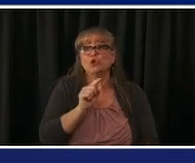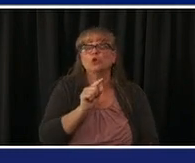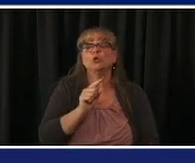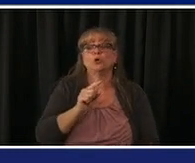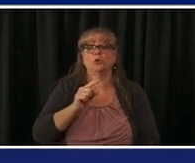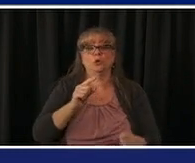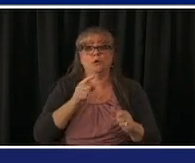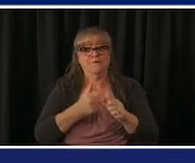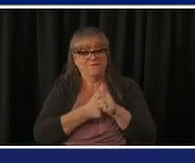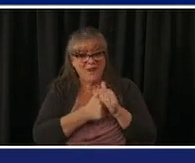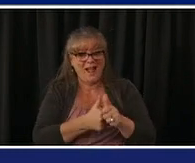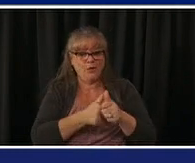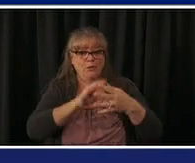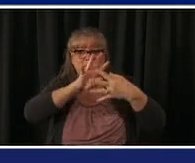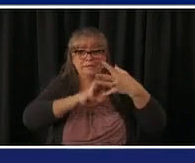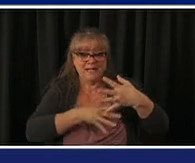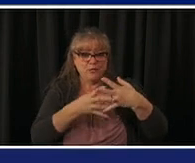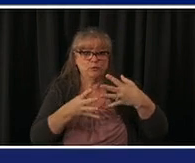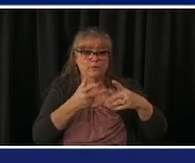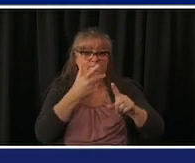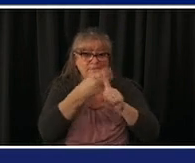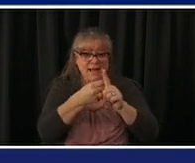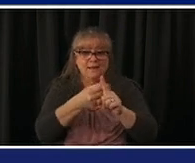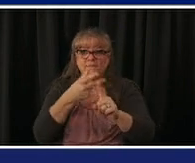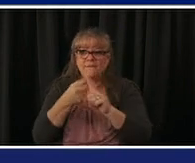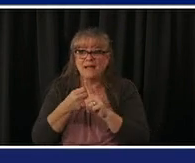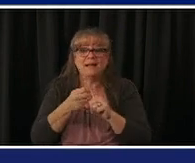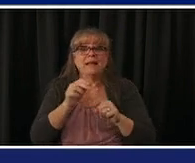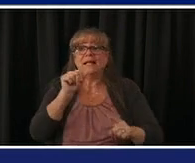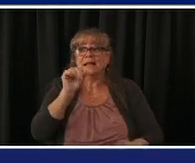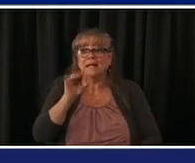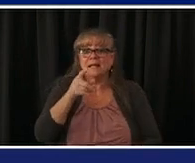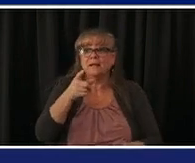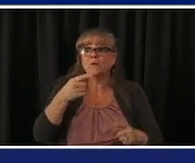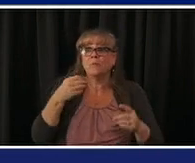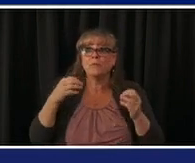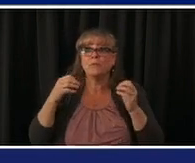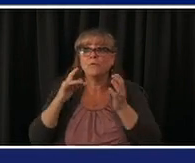any more pharmacies that are willing to sign up we have vaccine for you any more equity clinics that